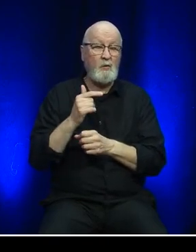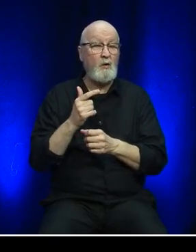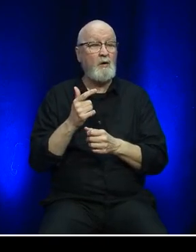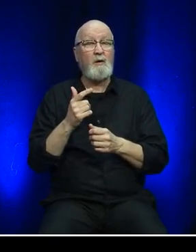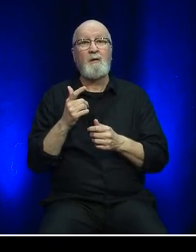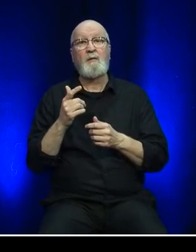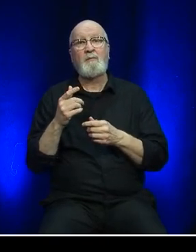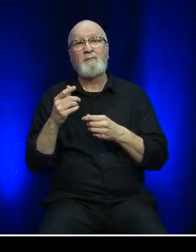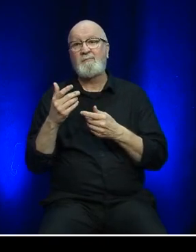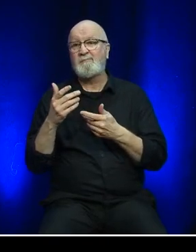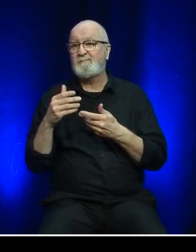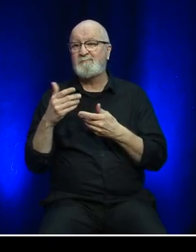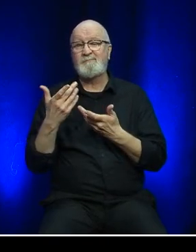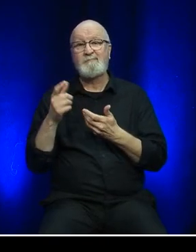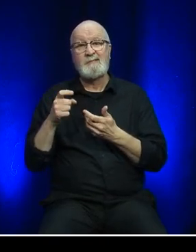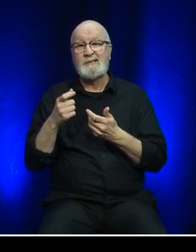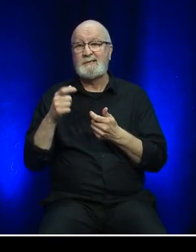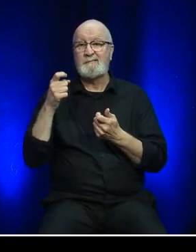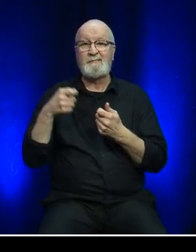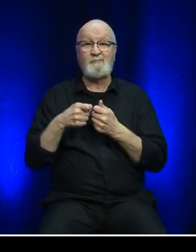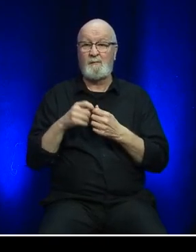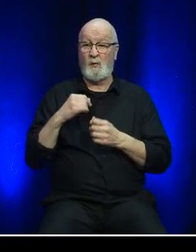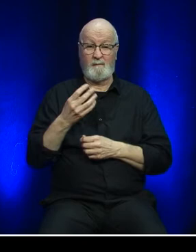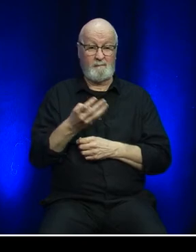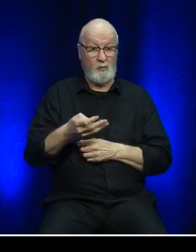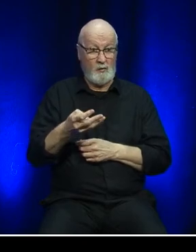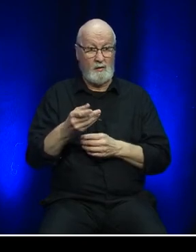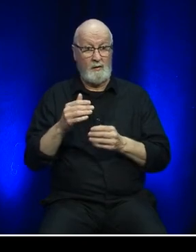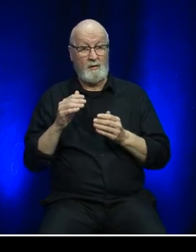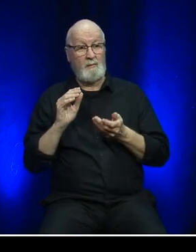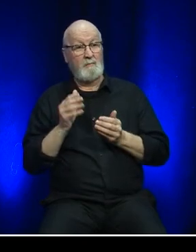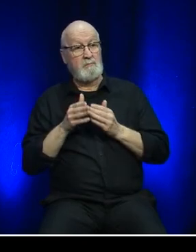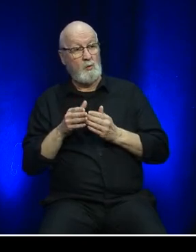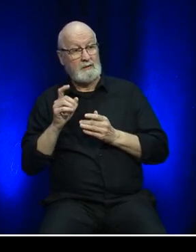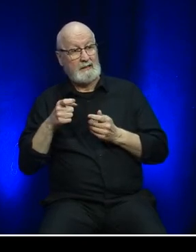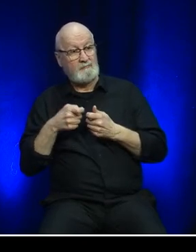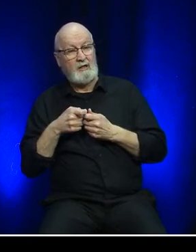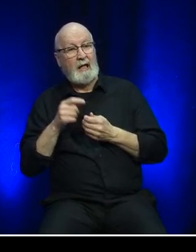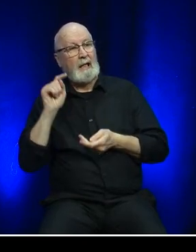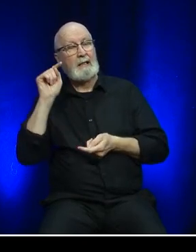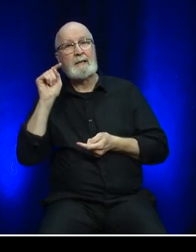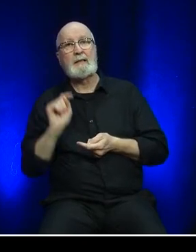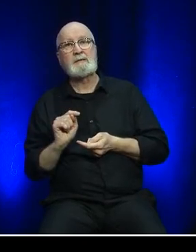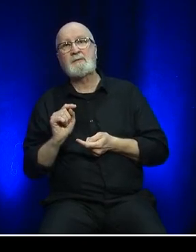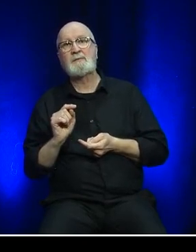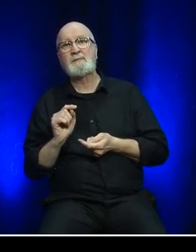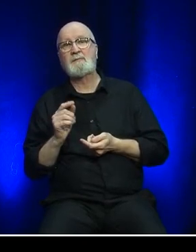in lay-up status as all four vessels were in operation during the summer season.